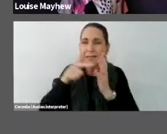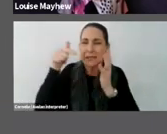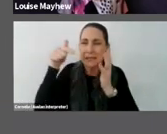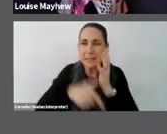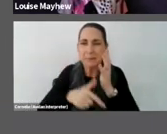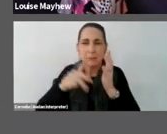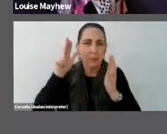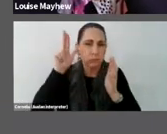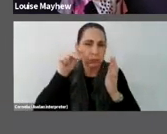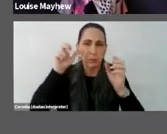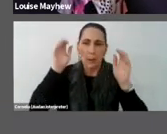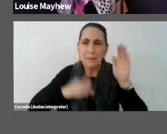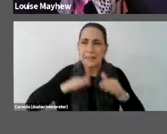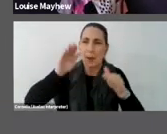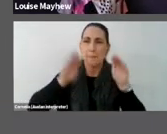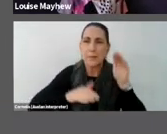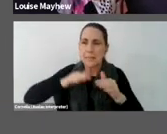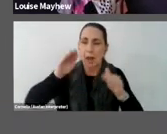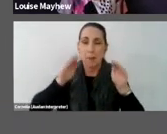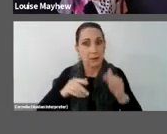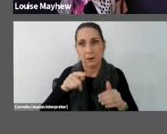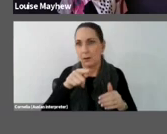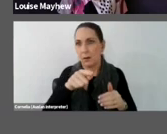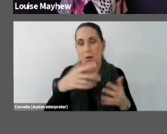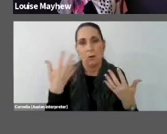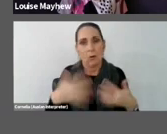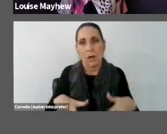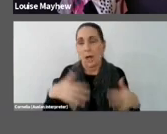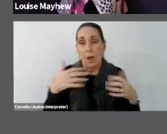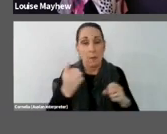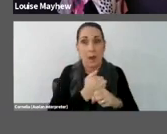This work is completely overwhelming and disorienting,